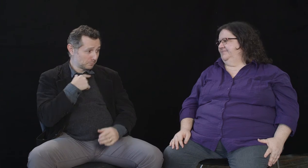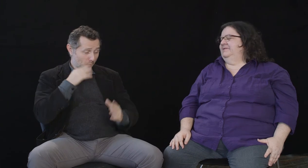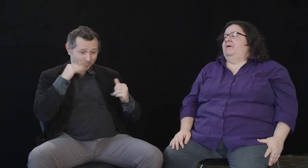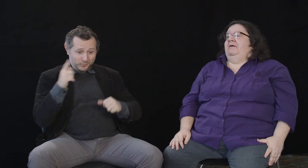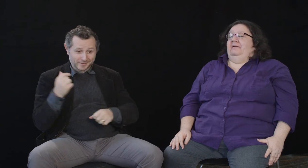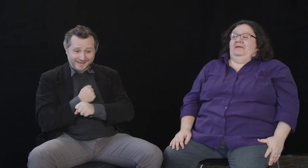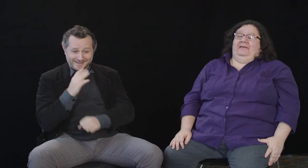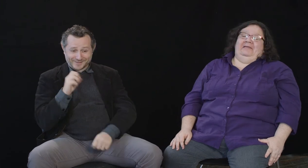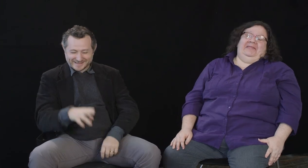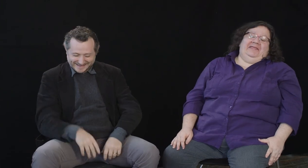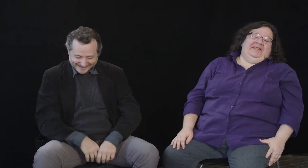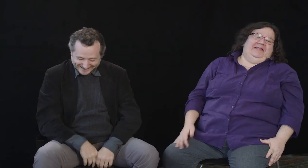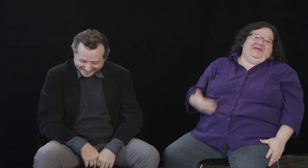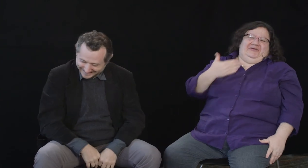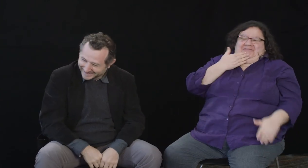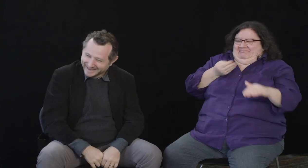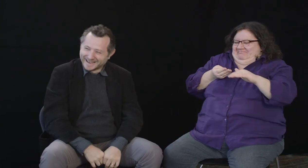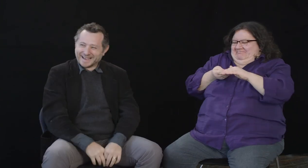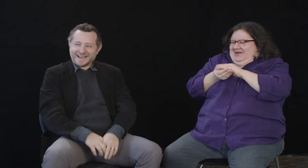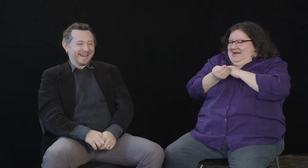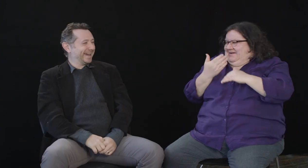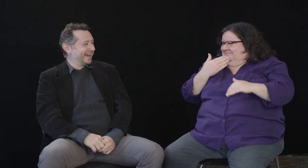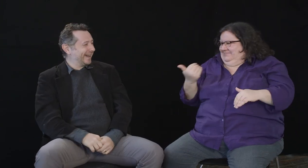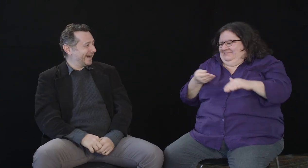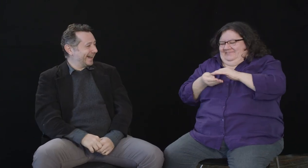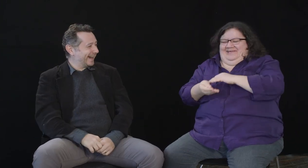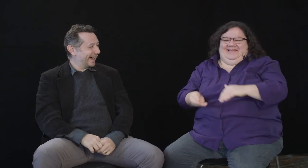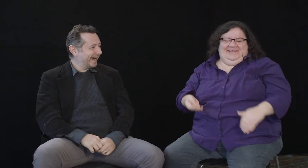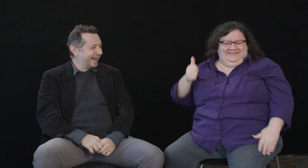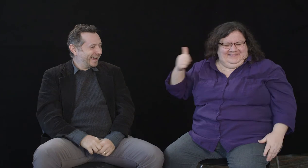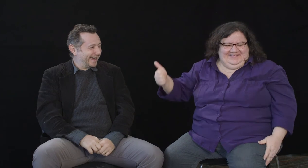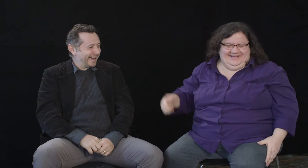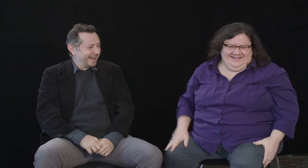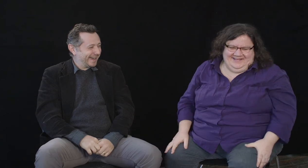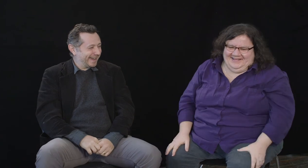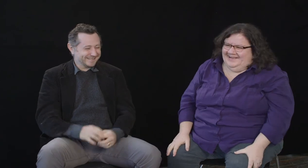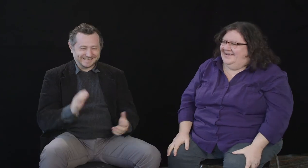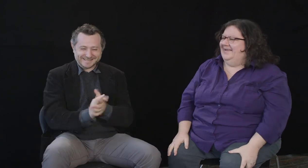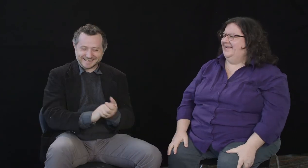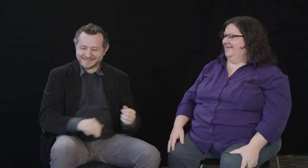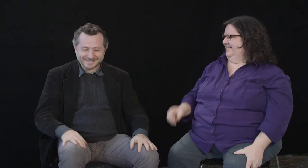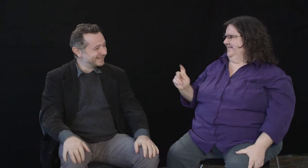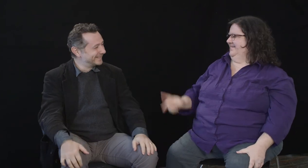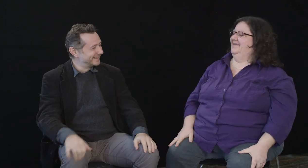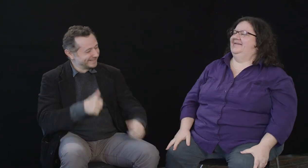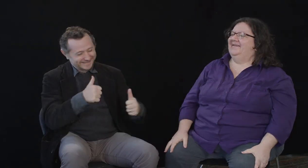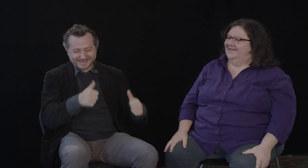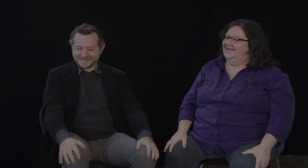I hope you'll get CEU's! Sneaky of you to slip that hint in there! Way to go! Okay! Yeah!